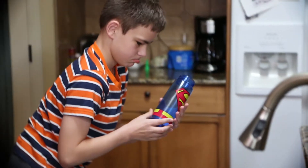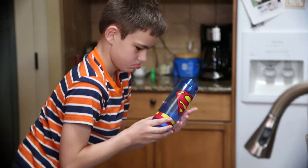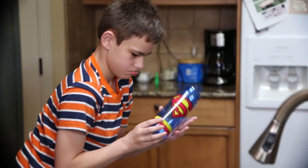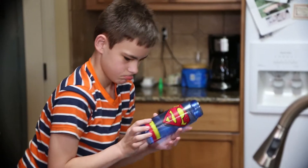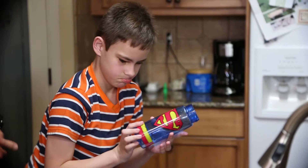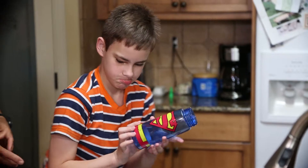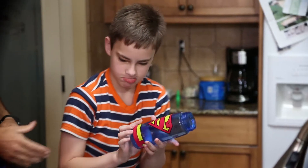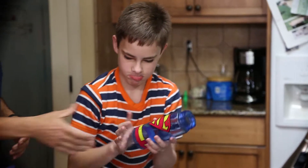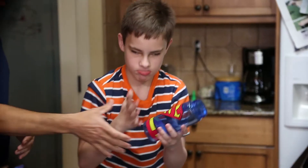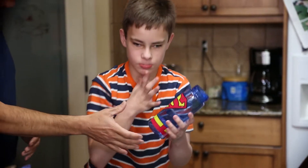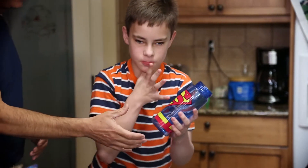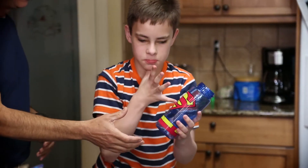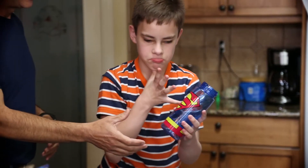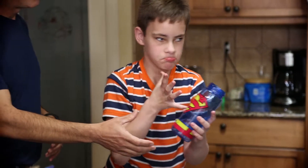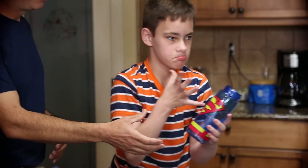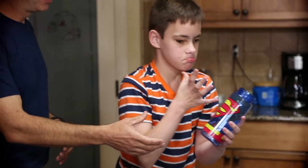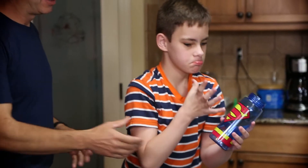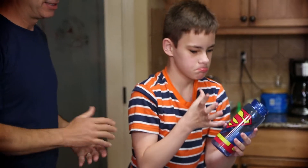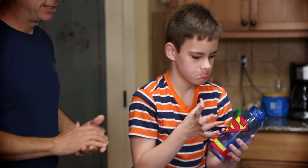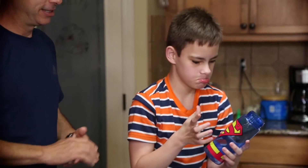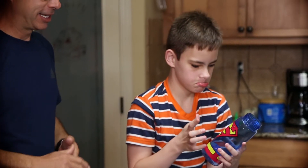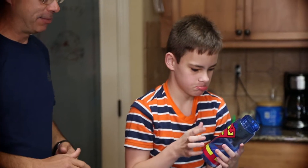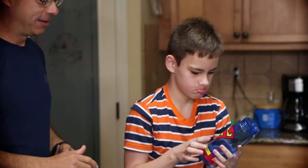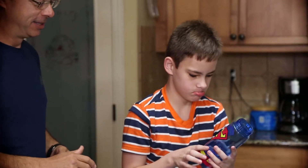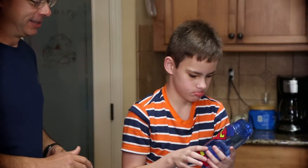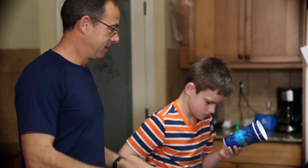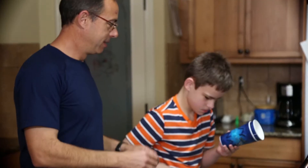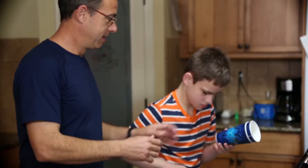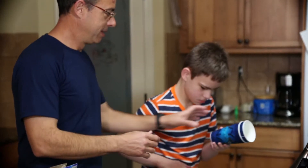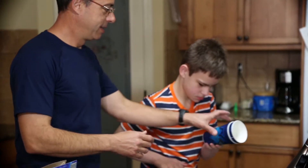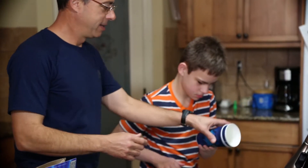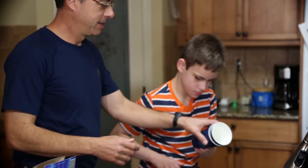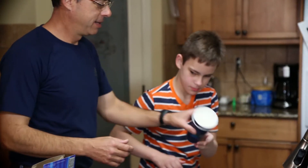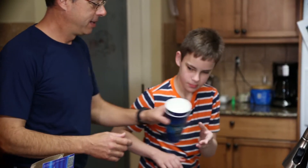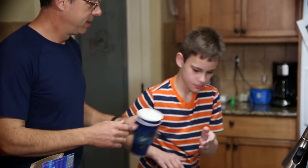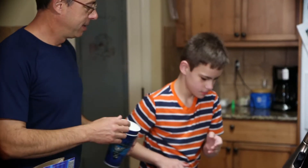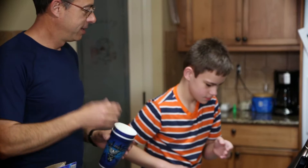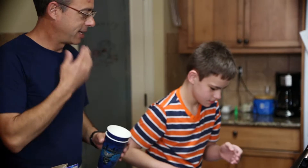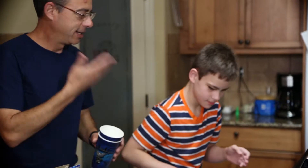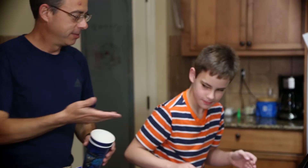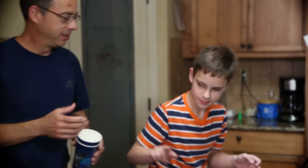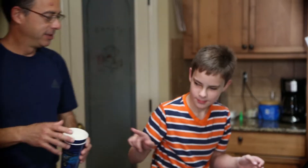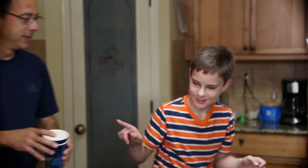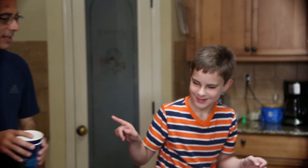without getting agitated. He can get frustrated when he's told no. So he can tell you what's on his mind now,